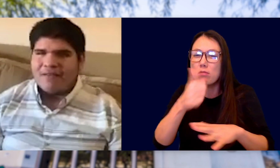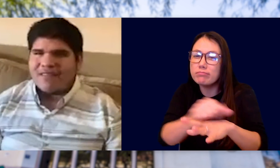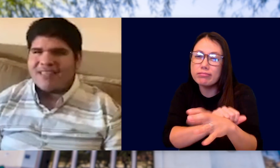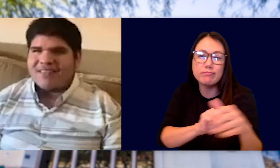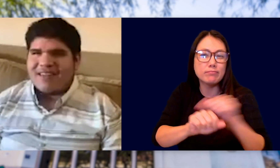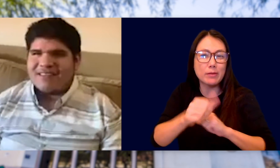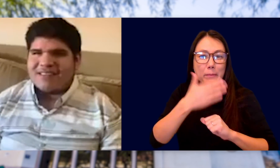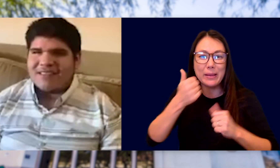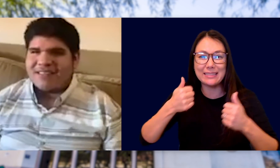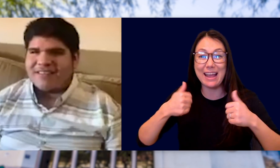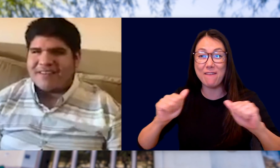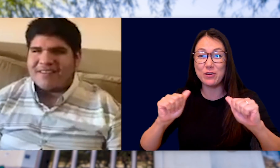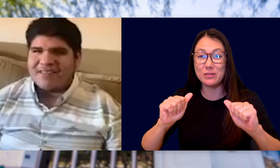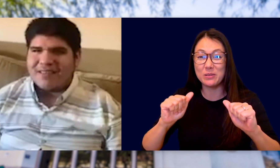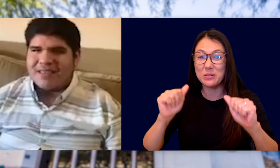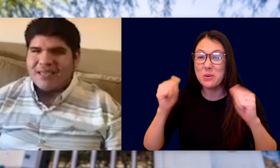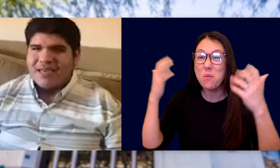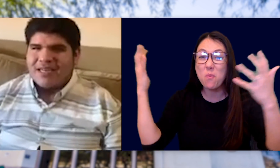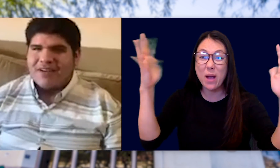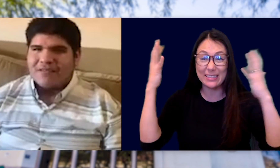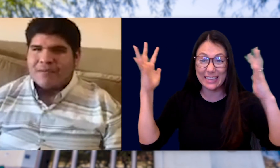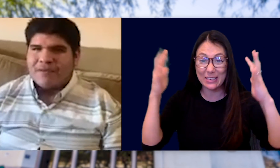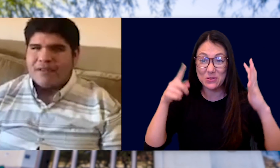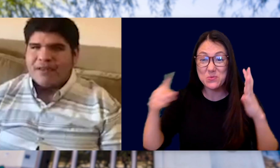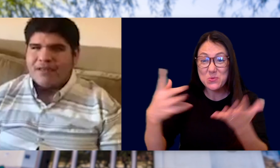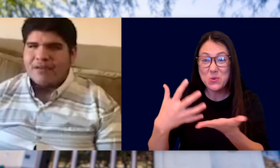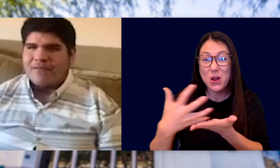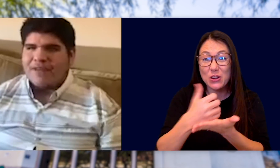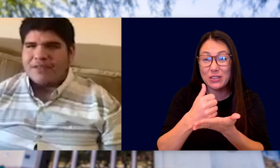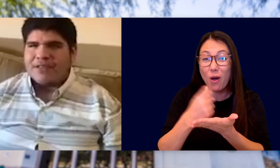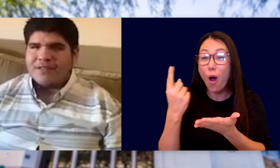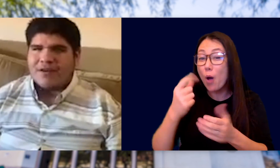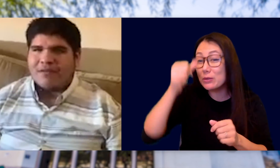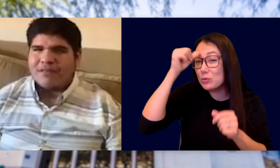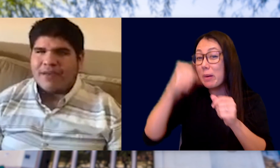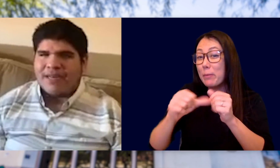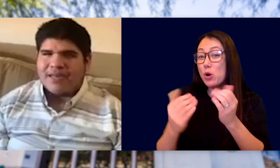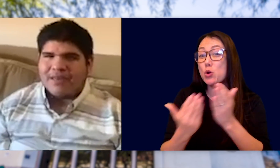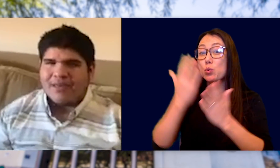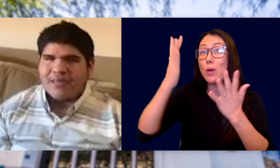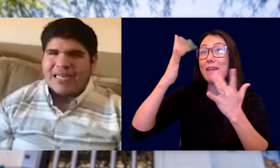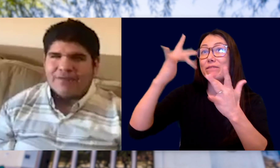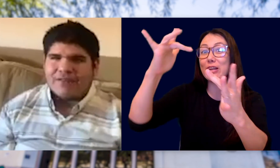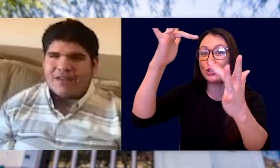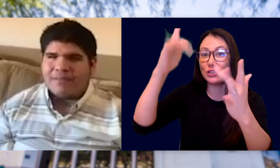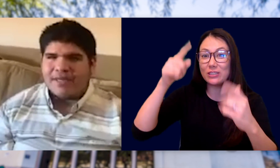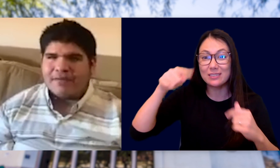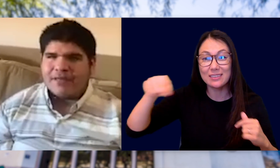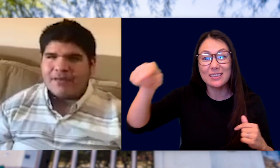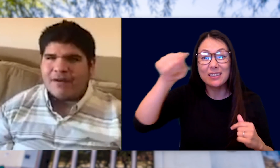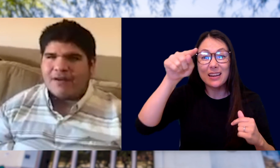WELL DONE GRADUATES, YOU EARNED THIS AND ALWAYS REMEMBER THAT A NEW ADVENTURE IS ALWAYS WAITING. NEVER STOP BEING WHO YOU ARE